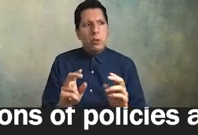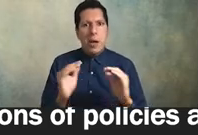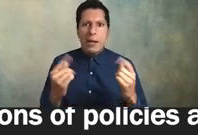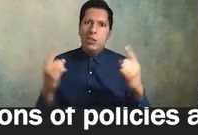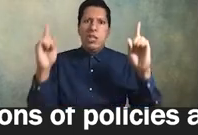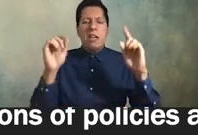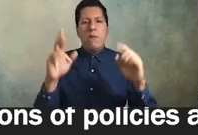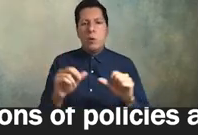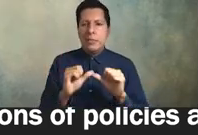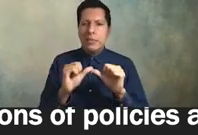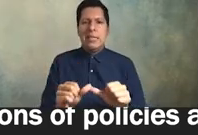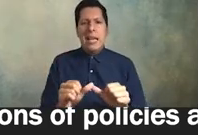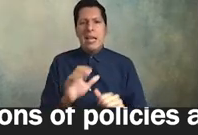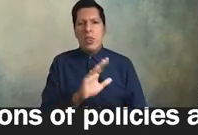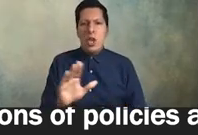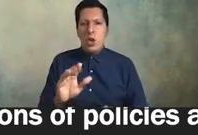is diversity equity and inclusion agenda